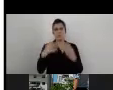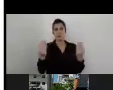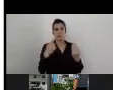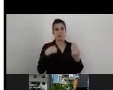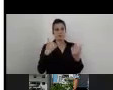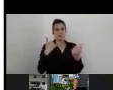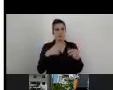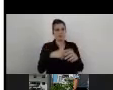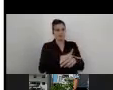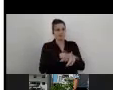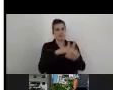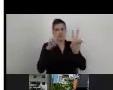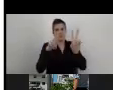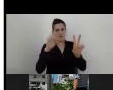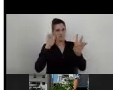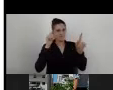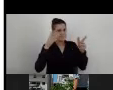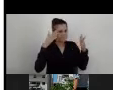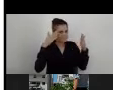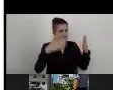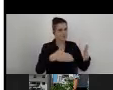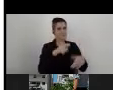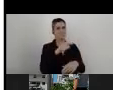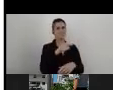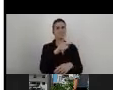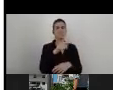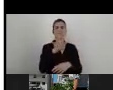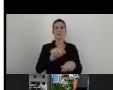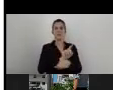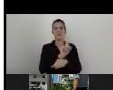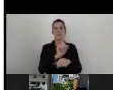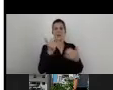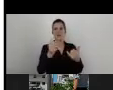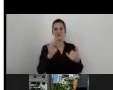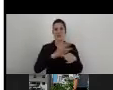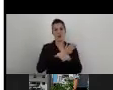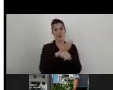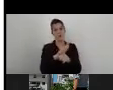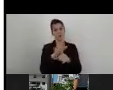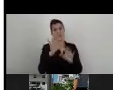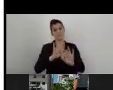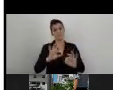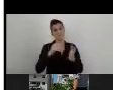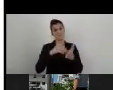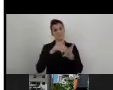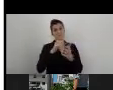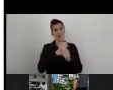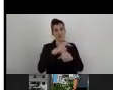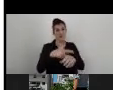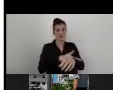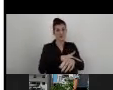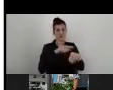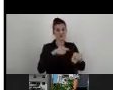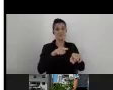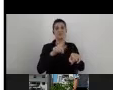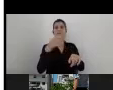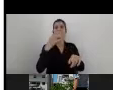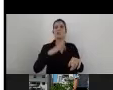Also, in this period of the coronavirus, it's just improving all the data we already